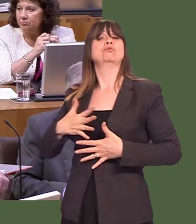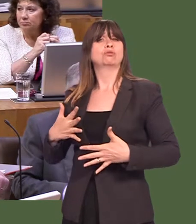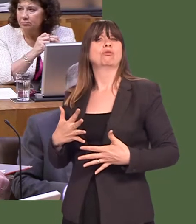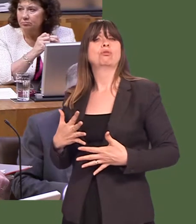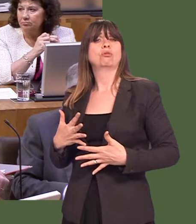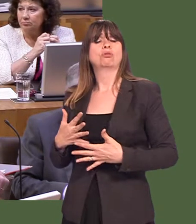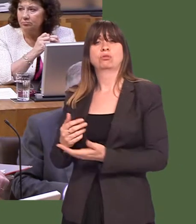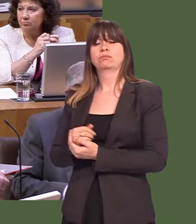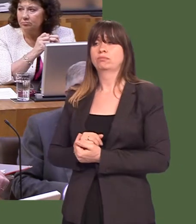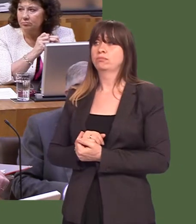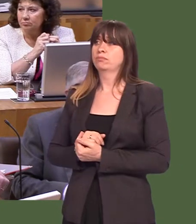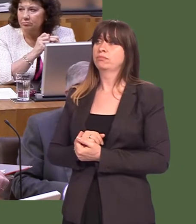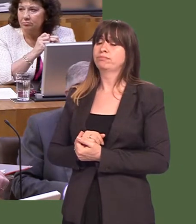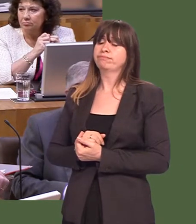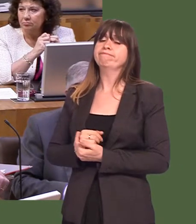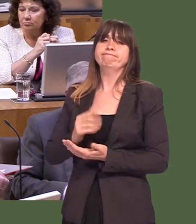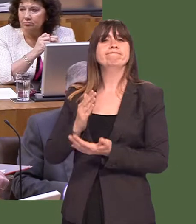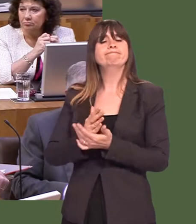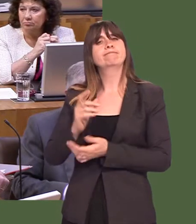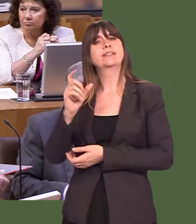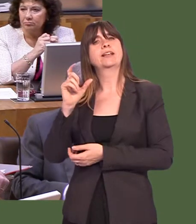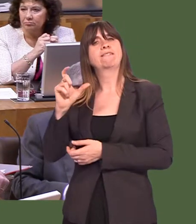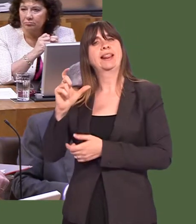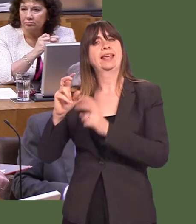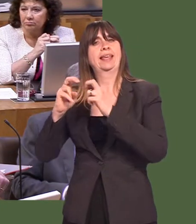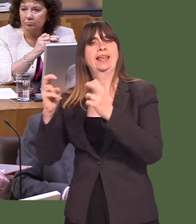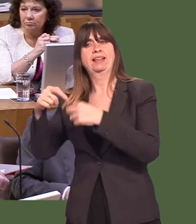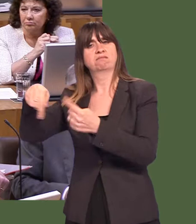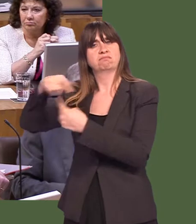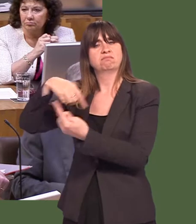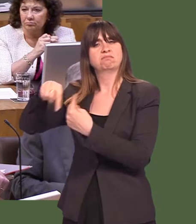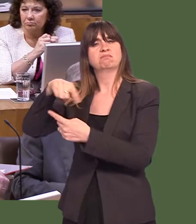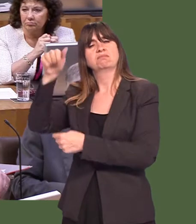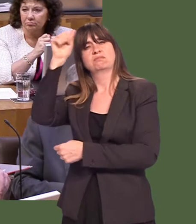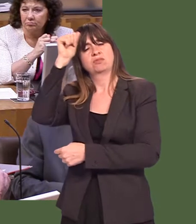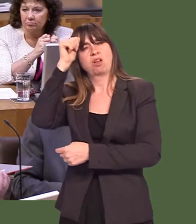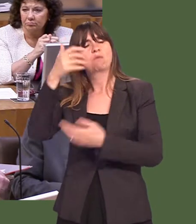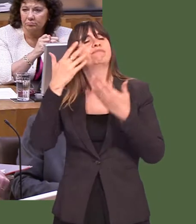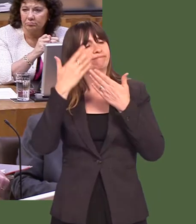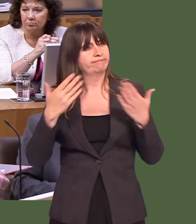And, of course, Iím sure that people in Caerphilly would have recognised the work that he and